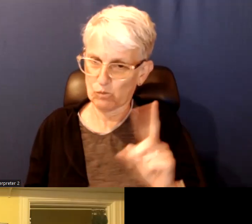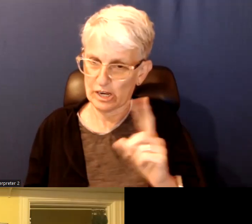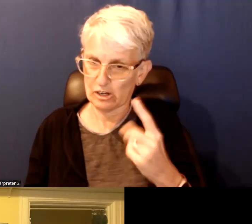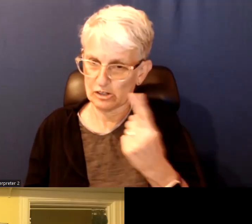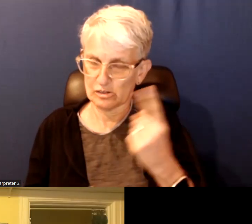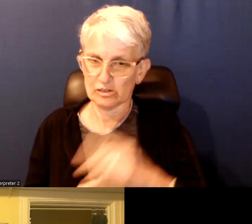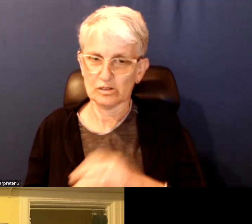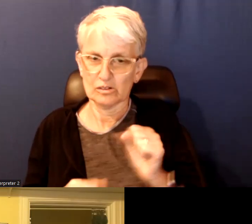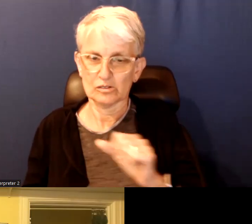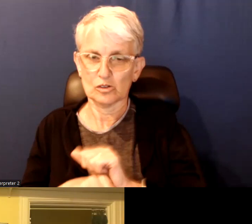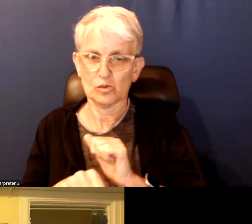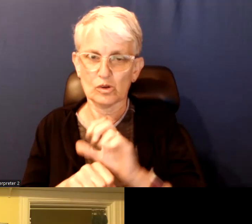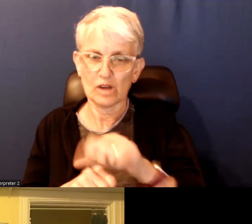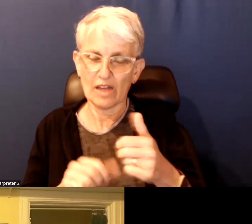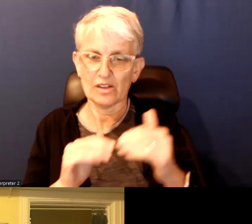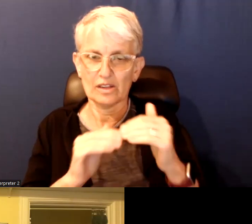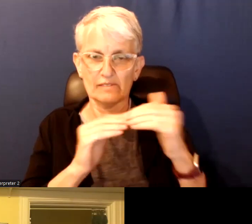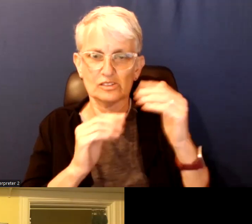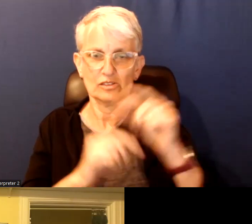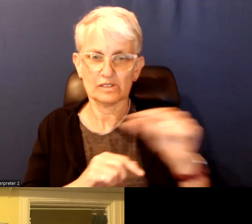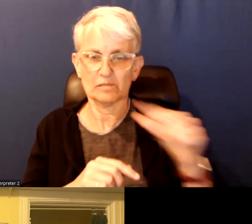with other levels of government so that the resources are coming in.